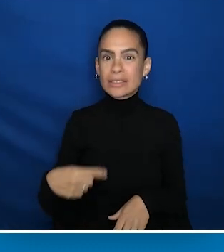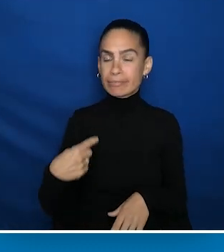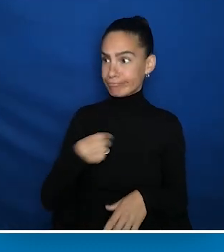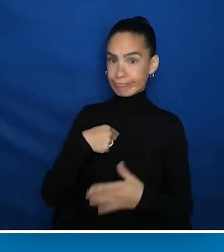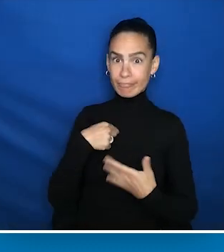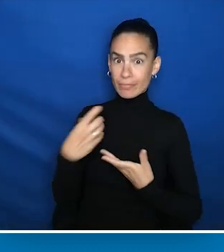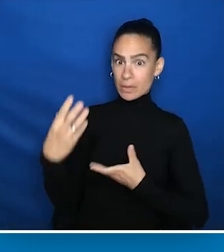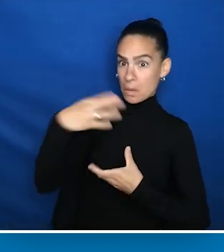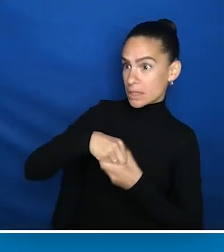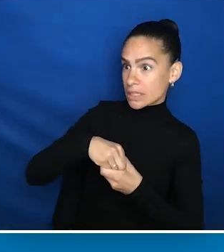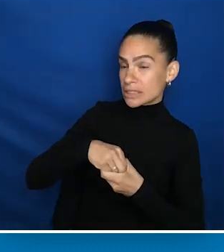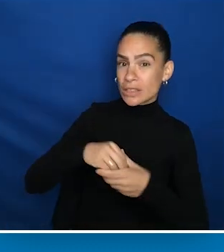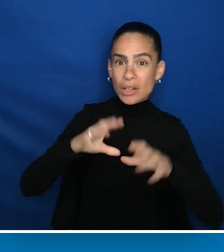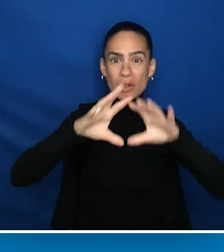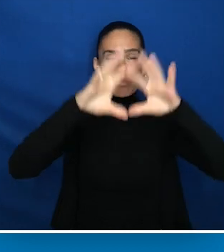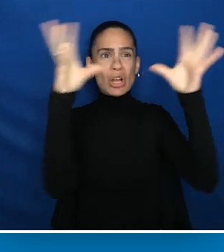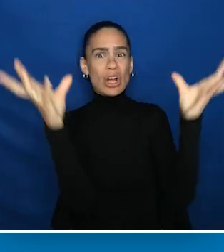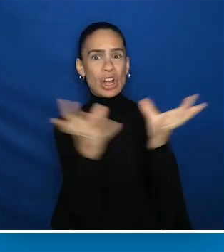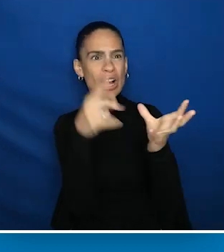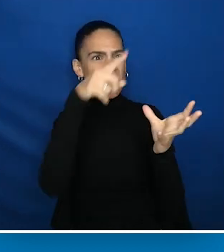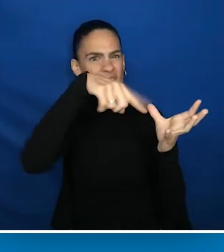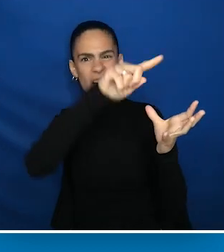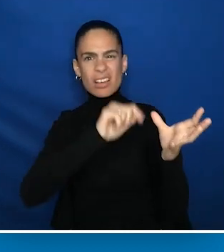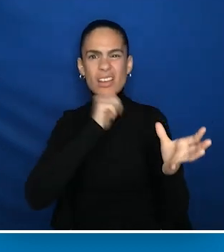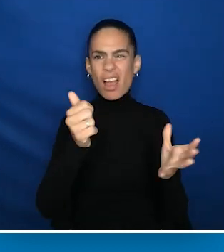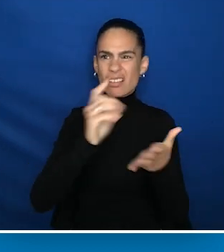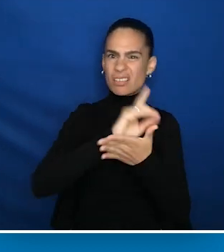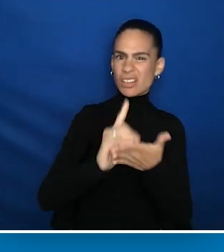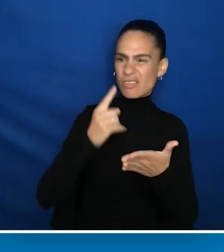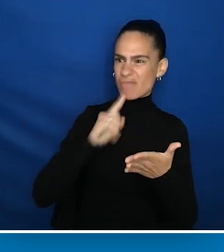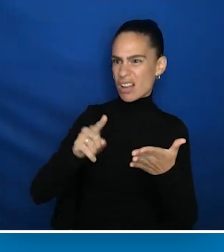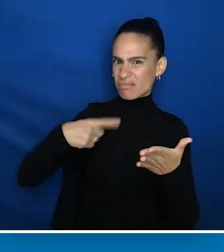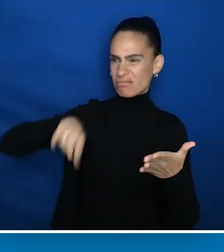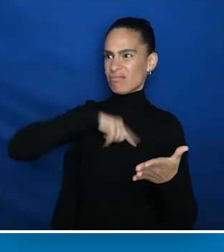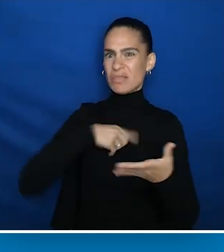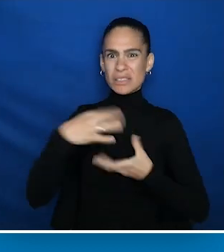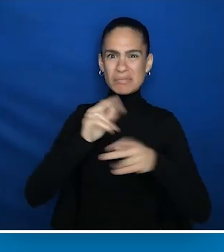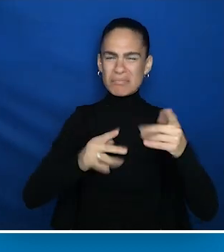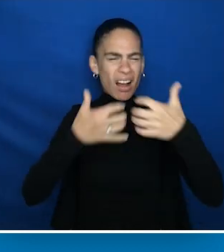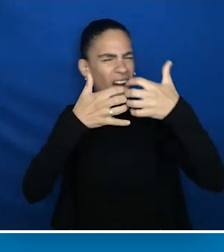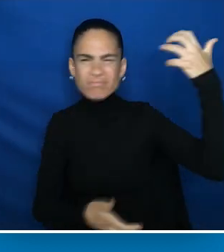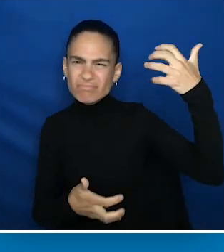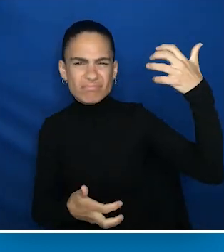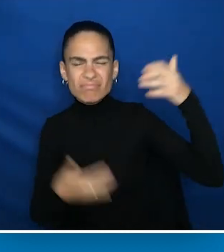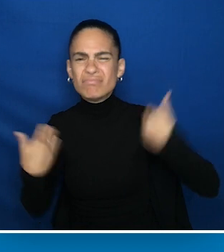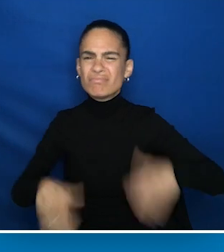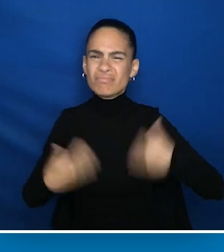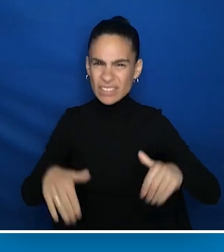in a society, in a world that's not designed for people with autism, or autistic, is a challenge.